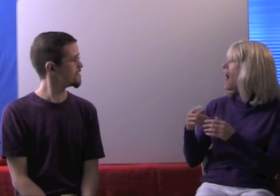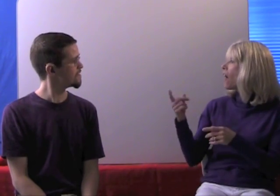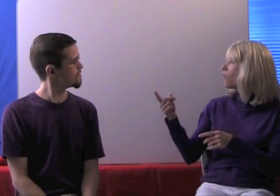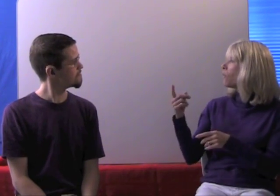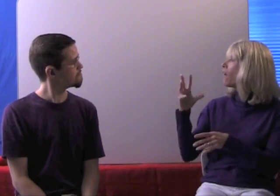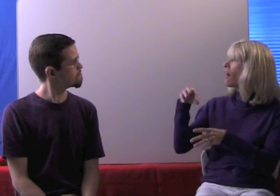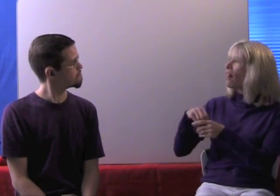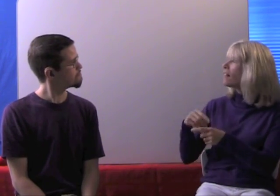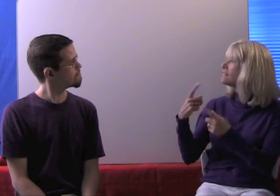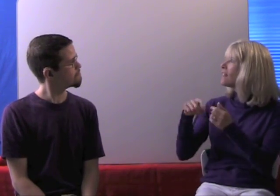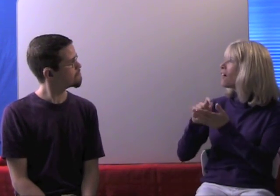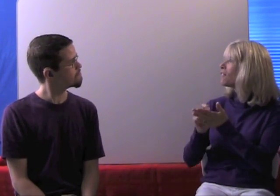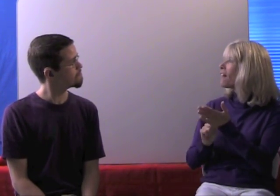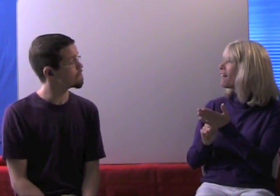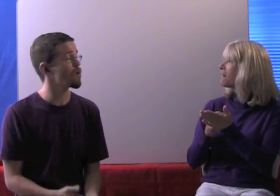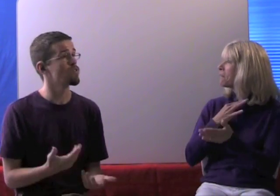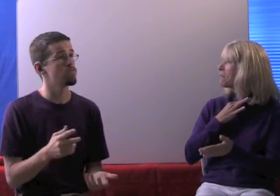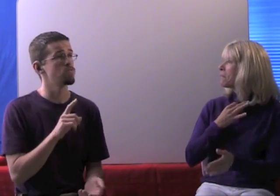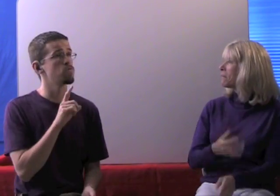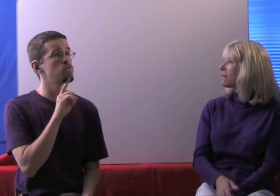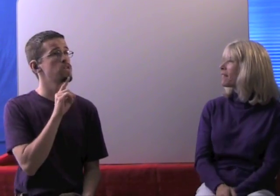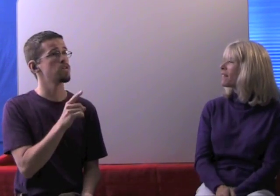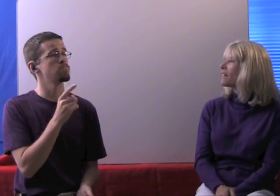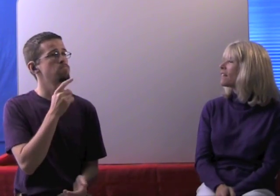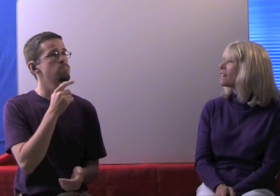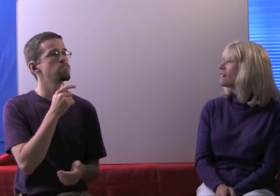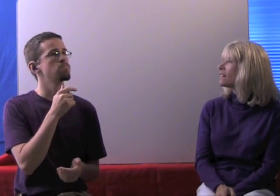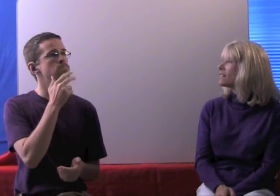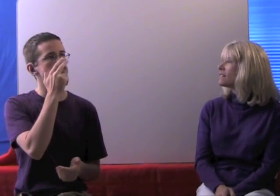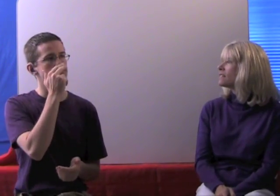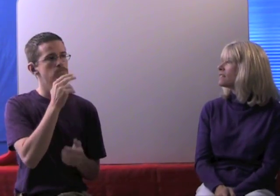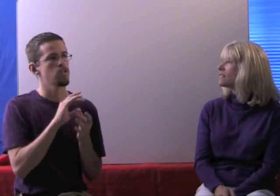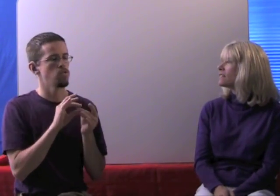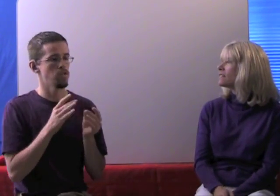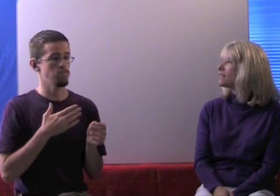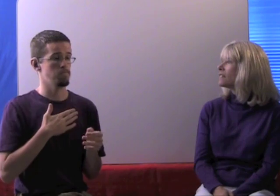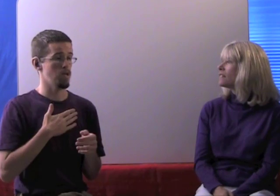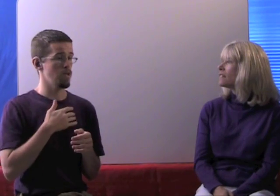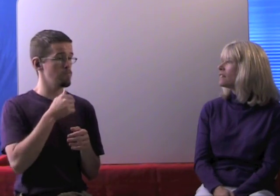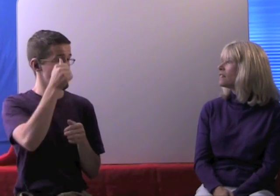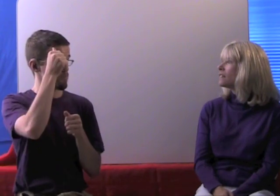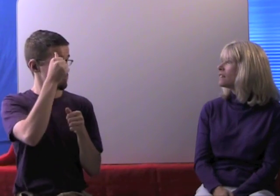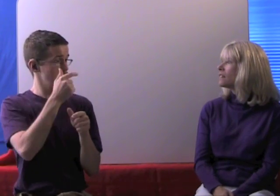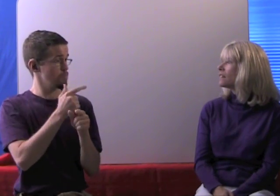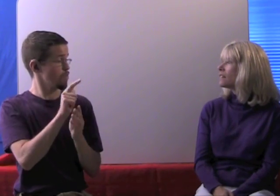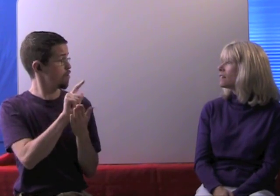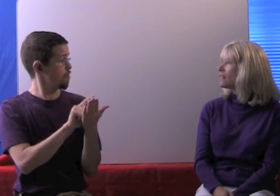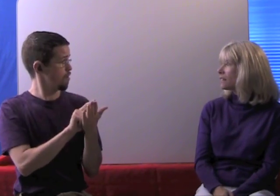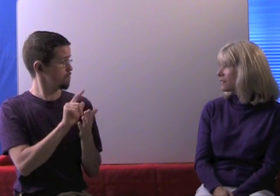How did you become involved in SignWriting? That is actually a fascinating story when you think about it.